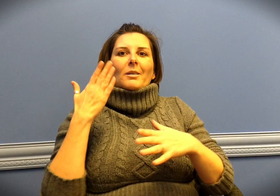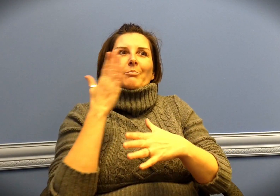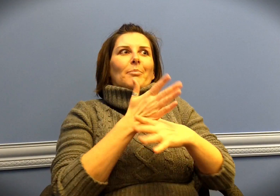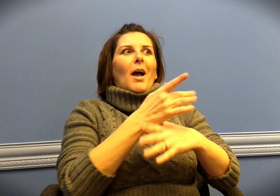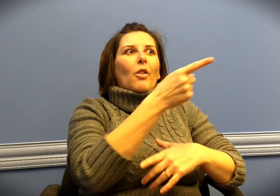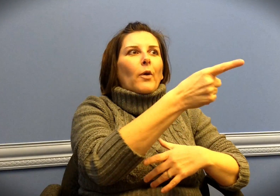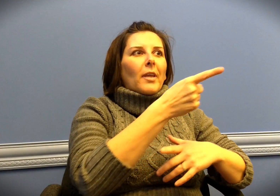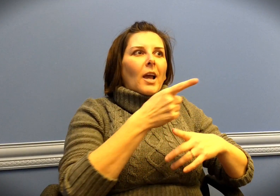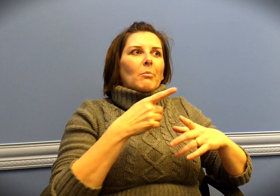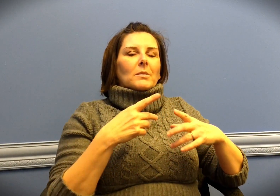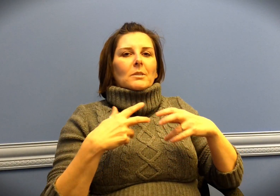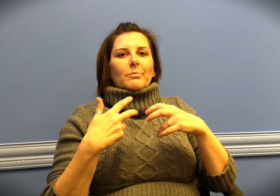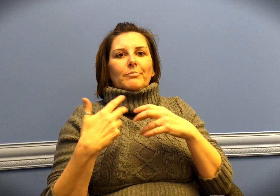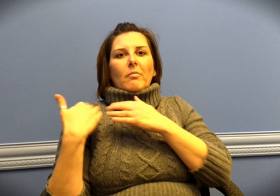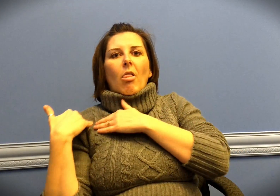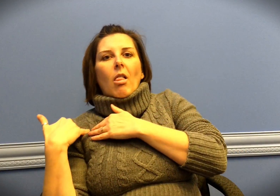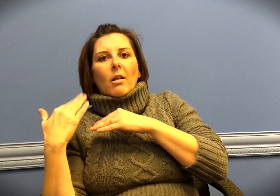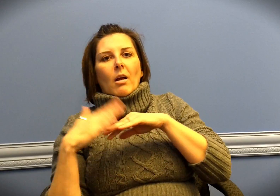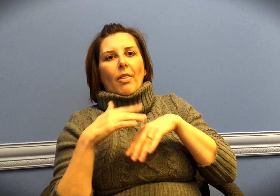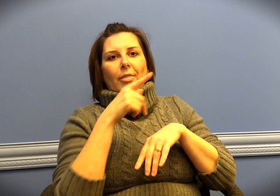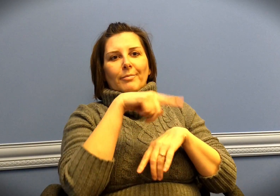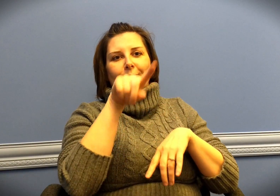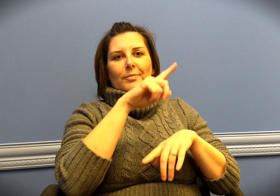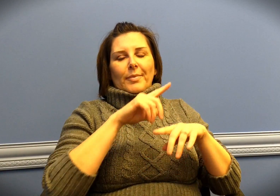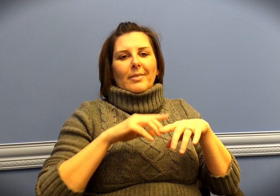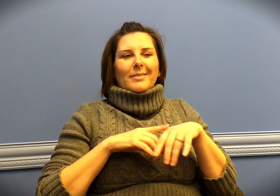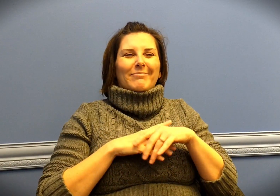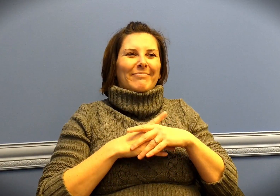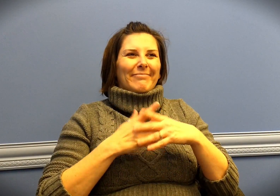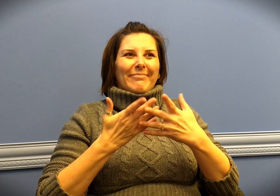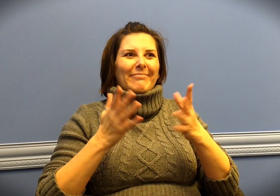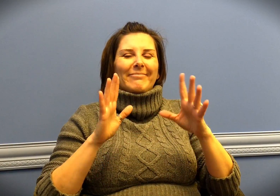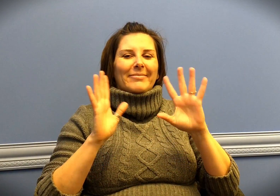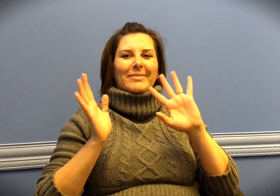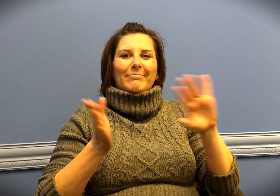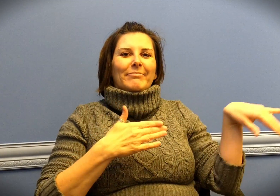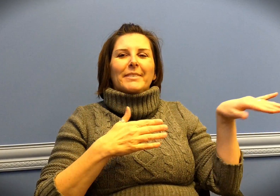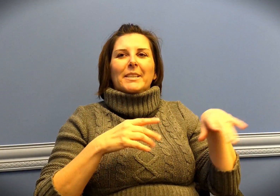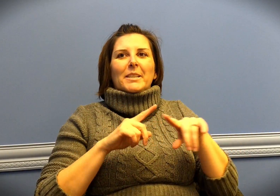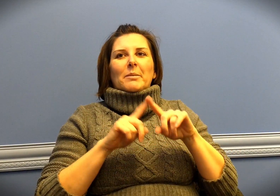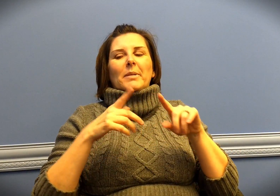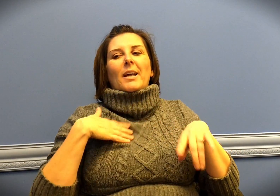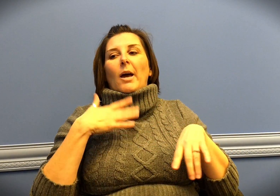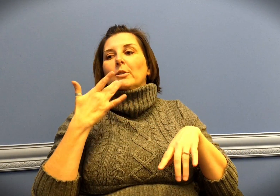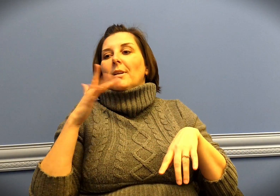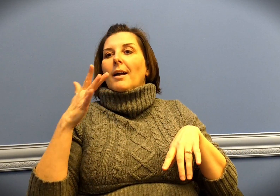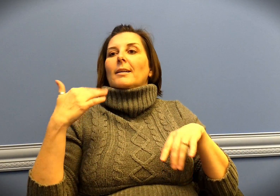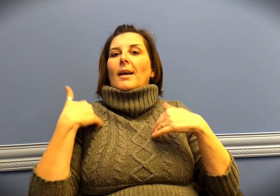or think I was bothering them. I'd worry they'd think I was a burden on them. But I had to let that go.